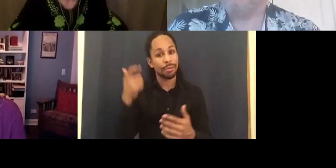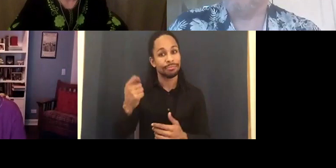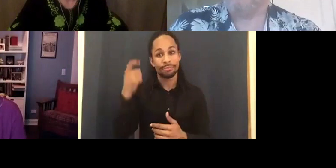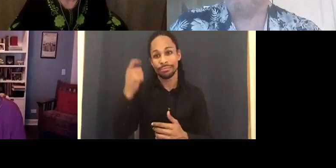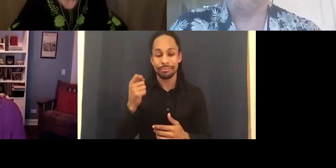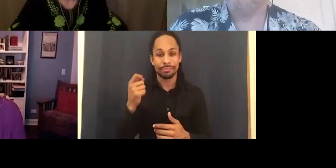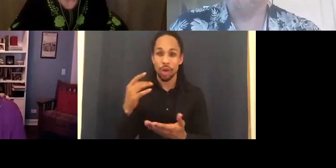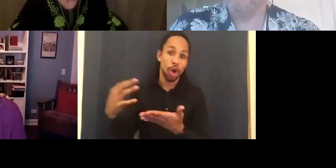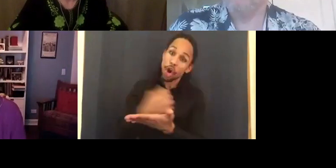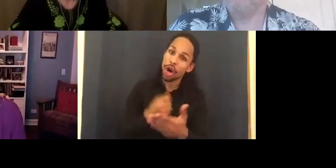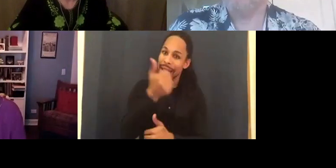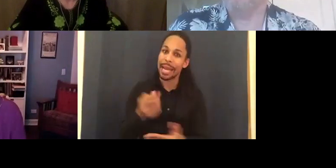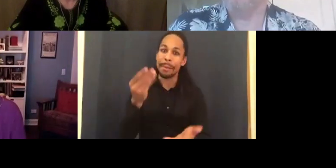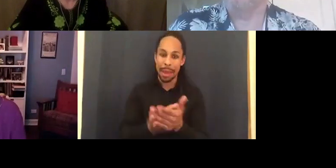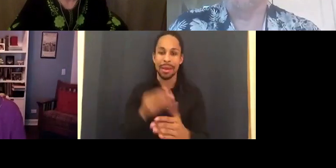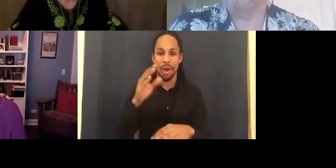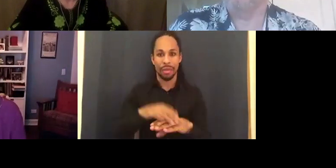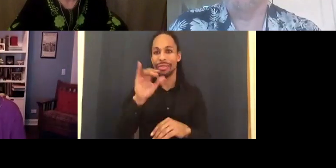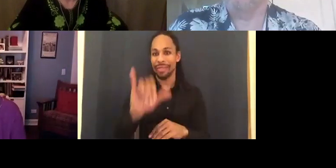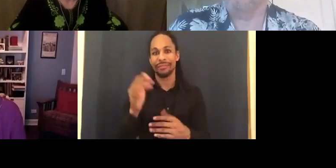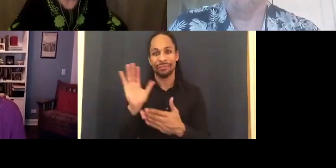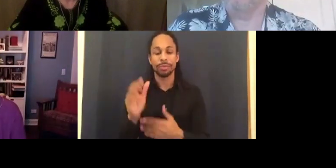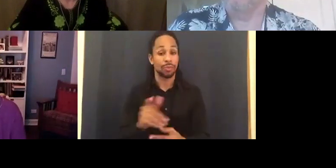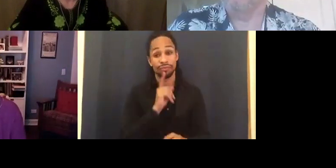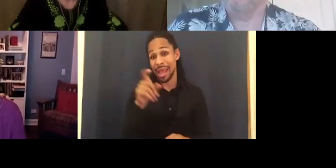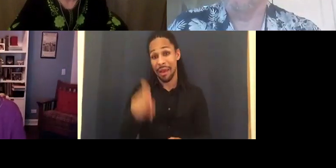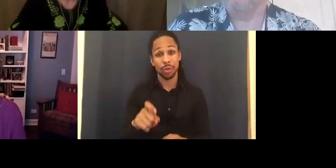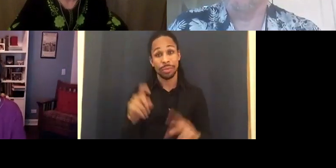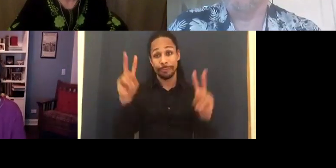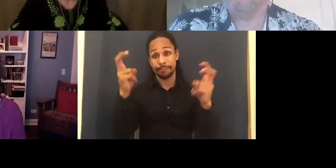love and commitment and passion. And the one thing about breaking